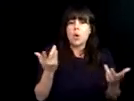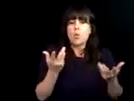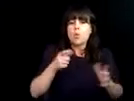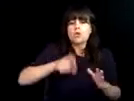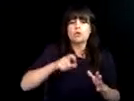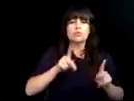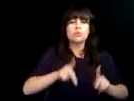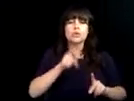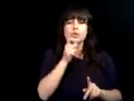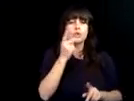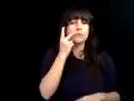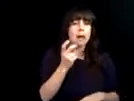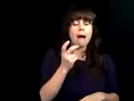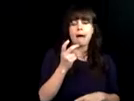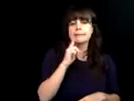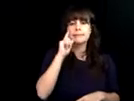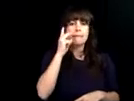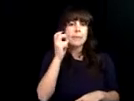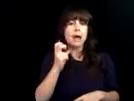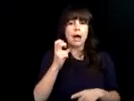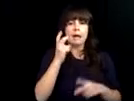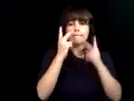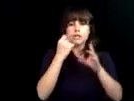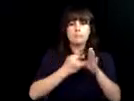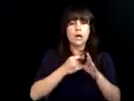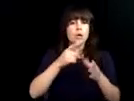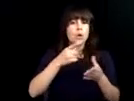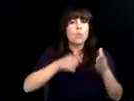program. >> If someone asked you ideally what